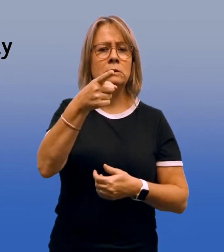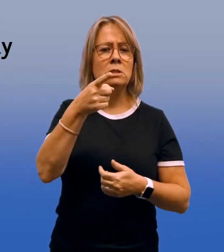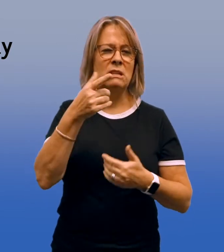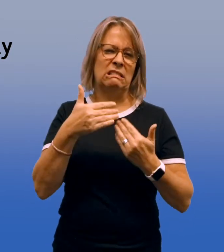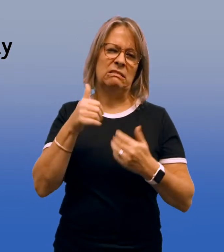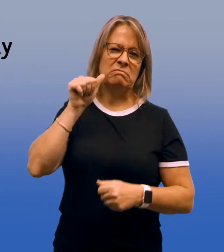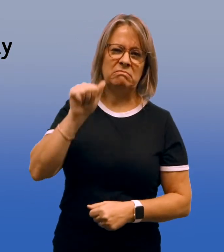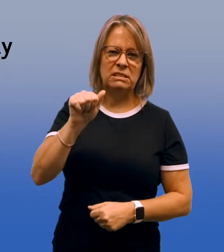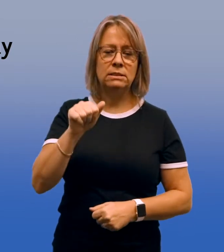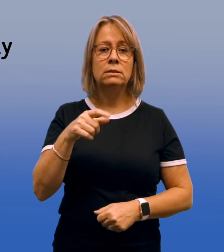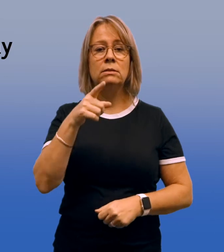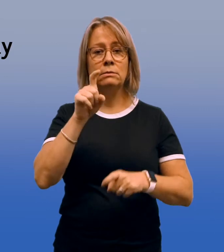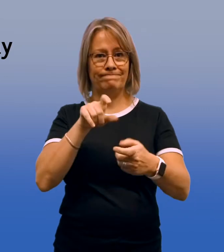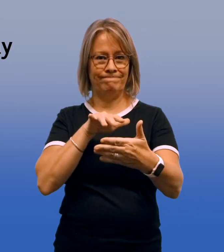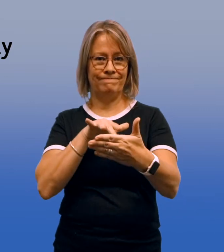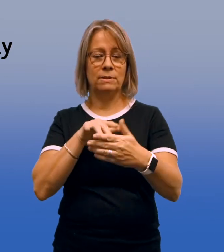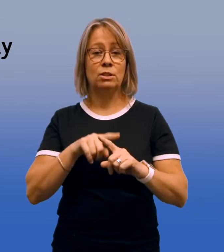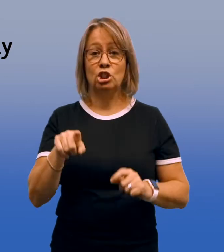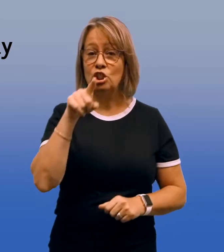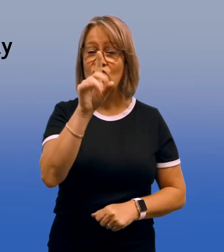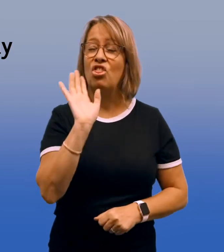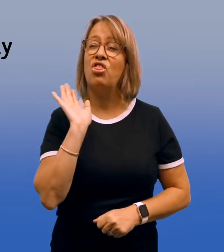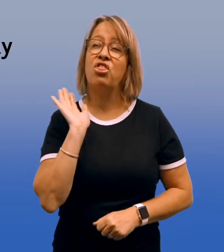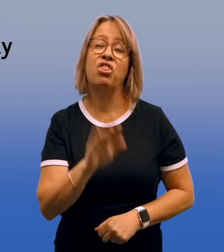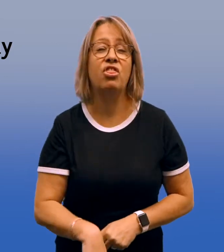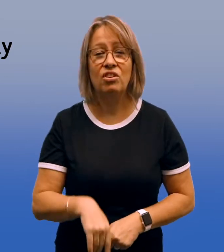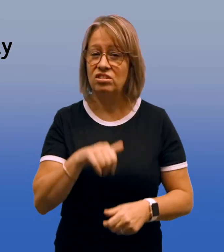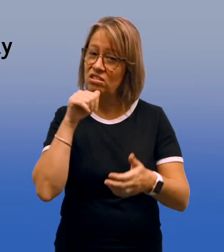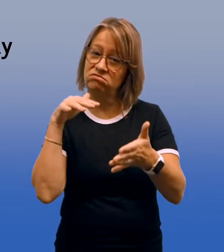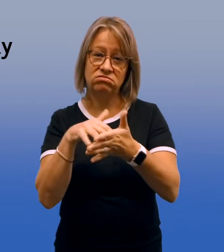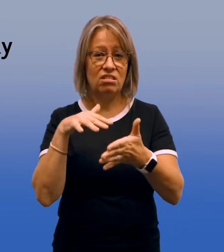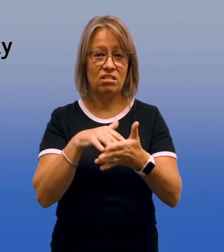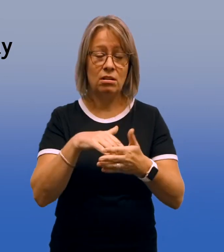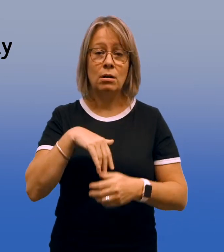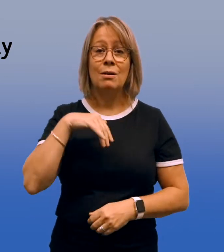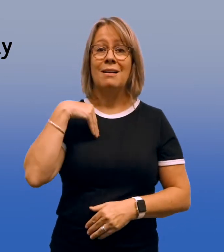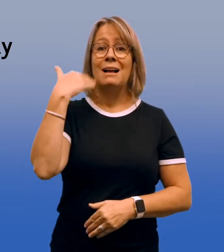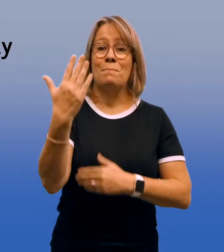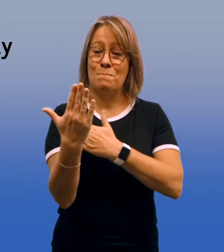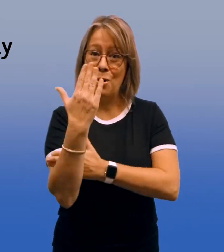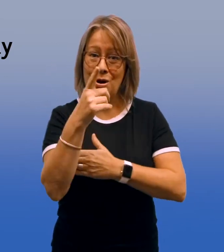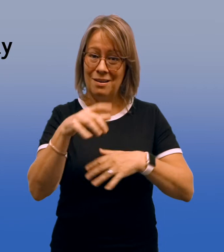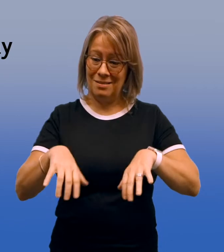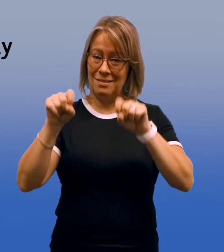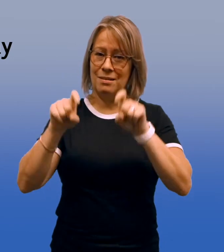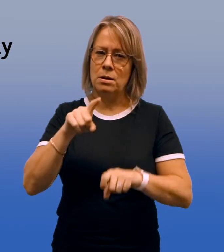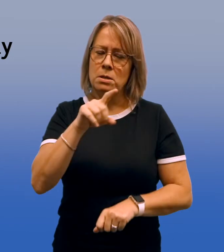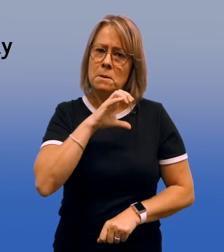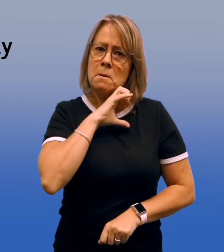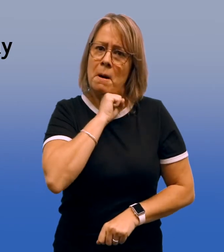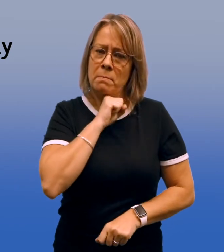You decide to blow off studying, and to your chagrin, find it's difficult.